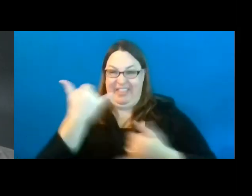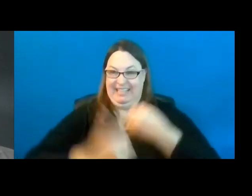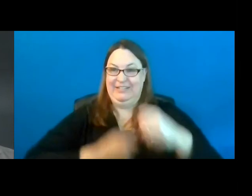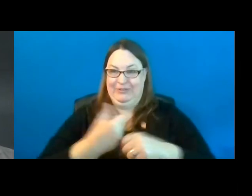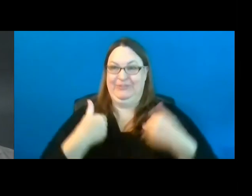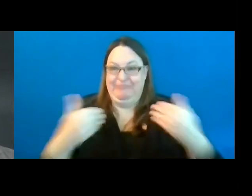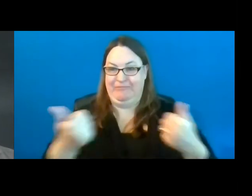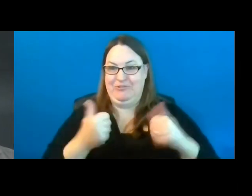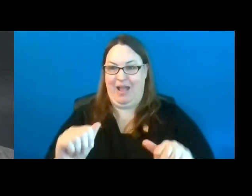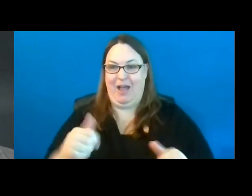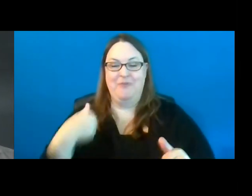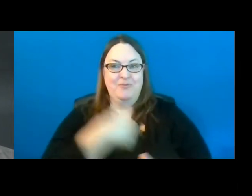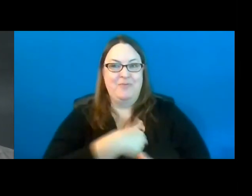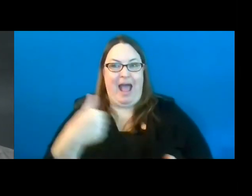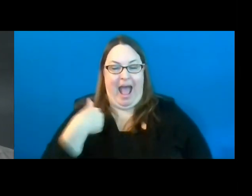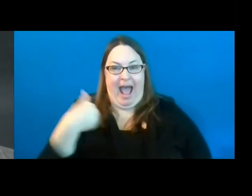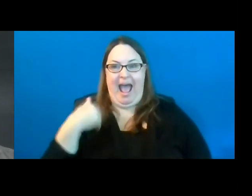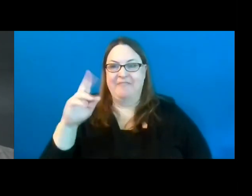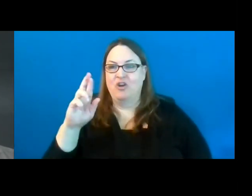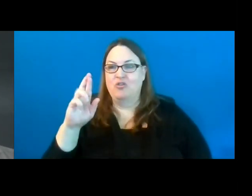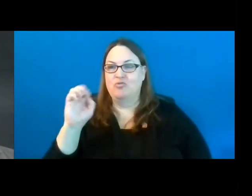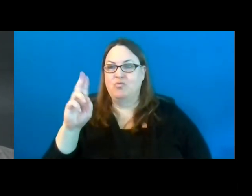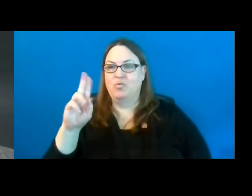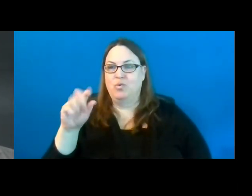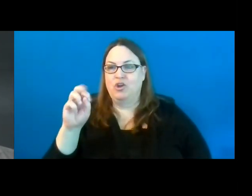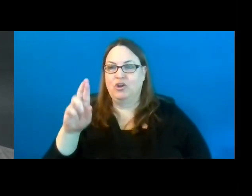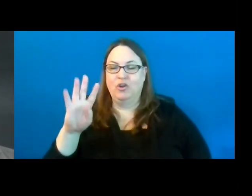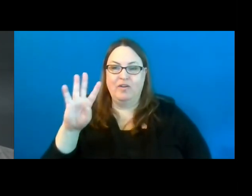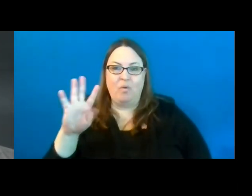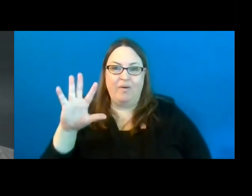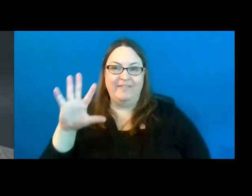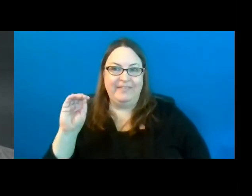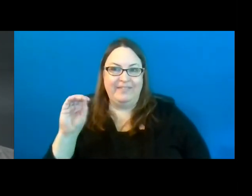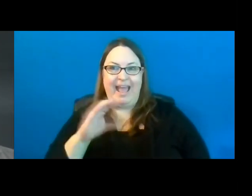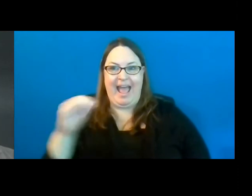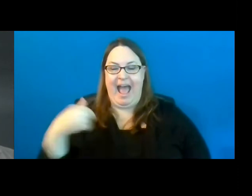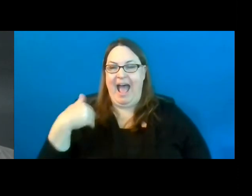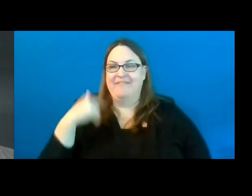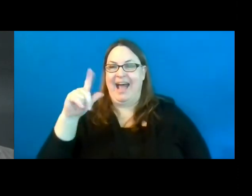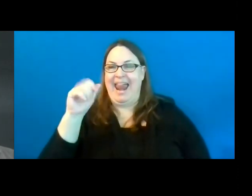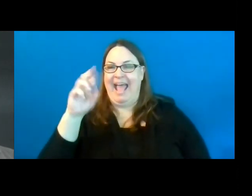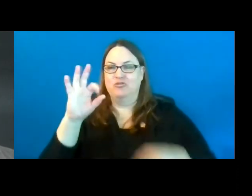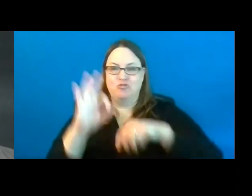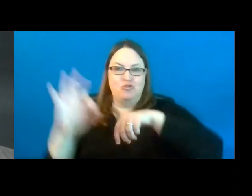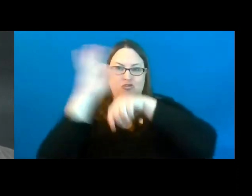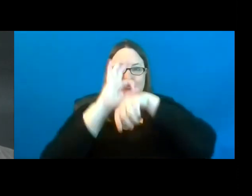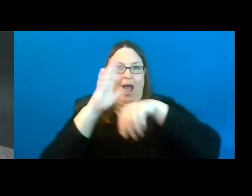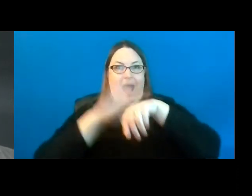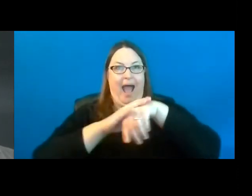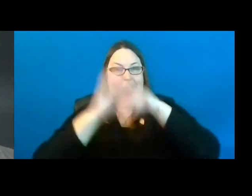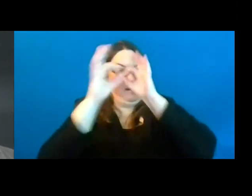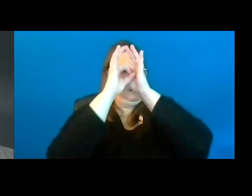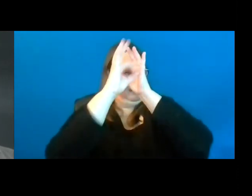We've got a Ruger 450 and we have a laser mounted on top of the scope.